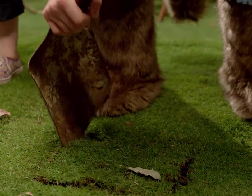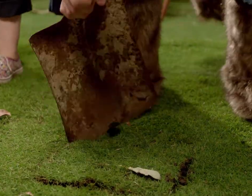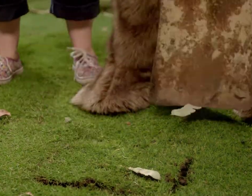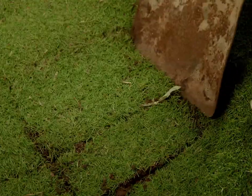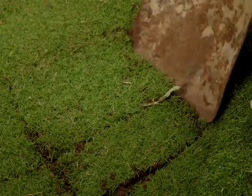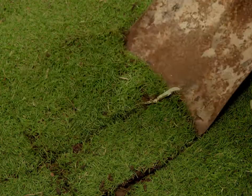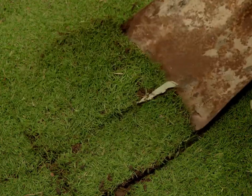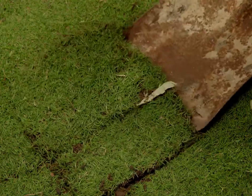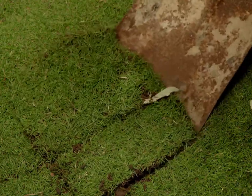Yep.